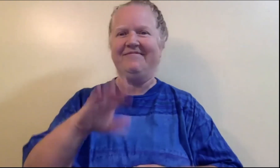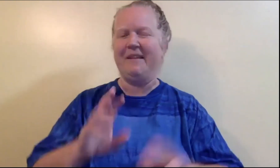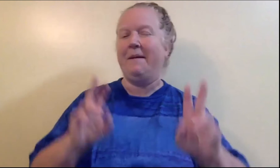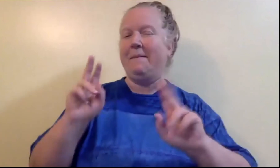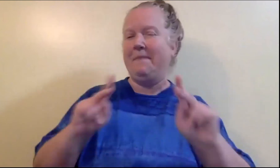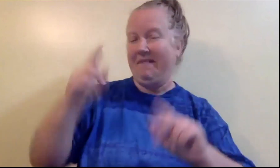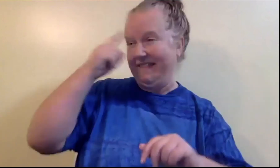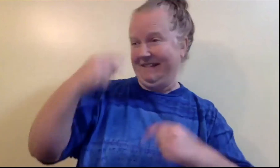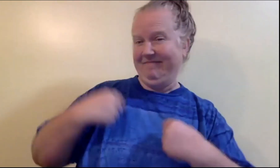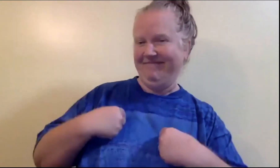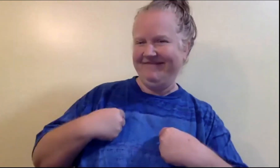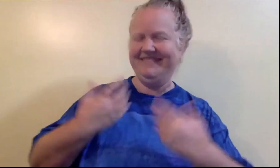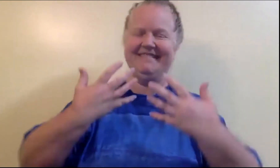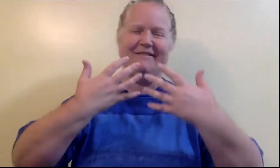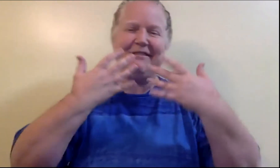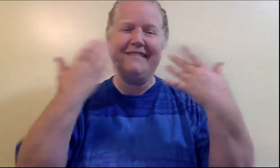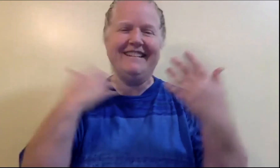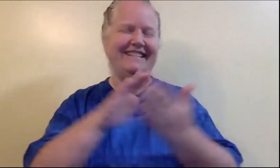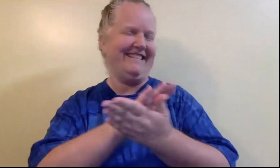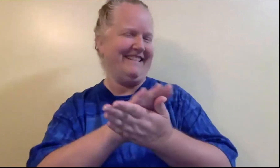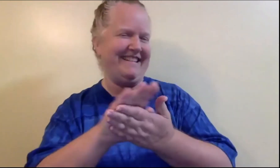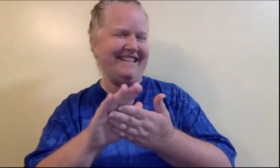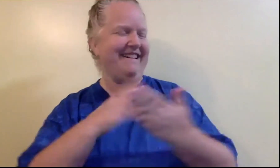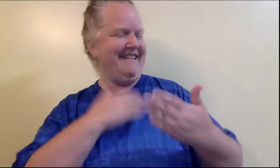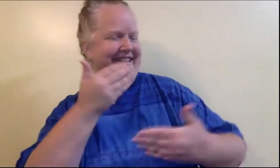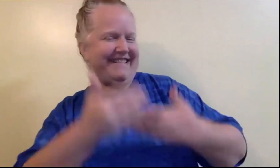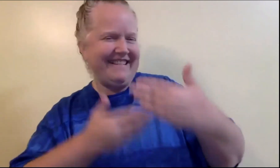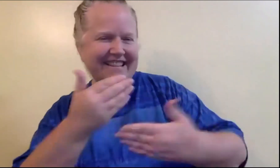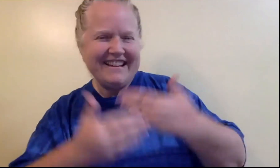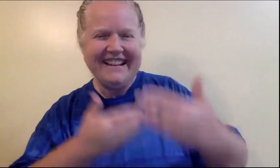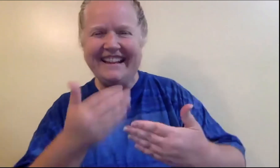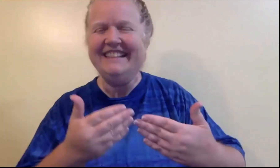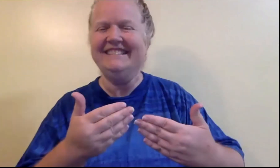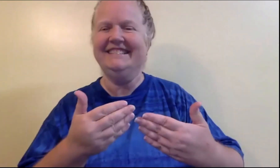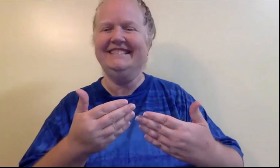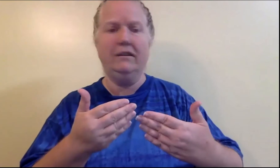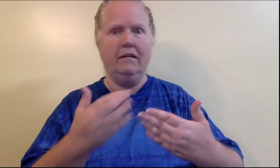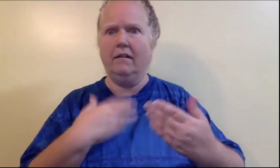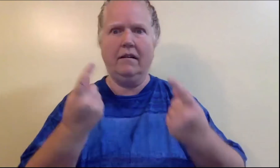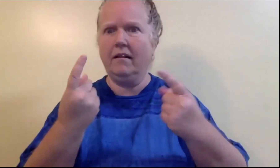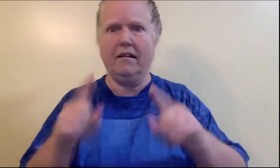People look at me and think that I am friendly, nice and easy going. What they don't see is that I am racist.